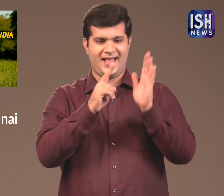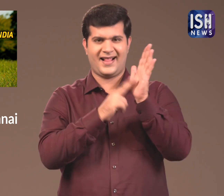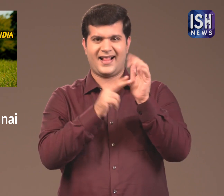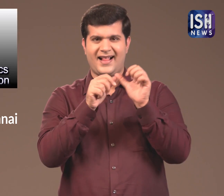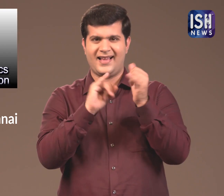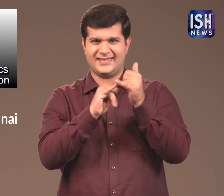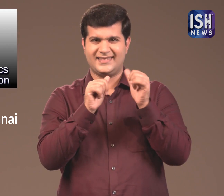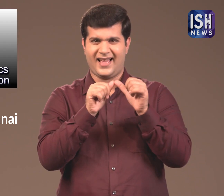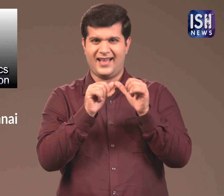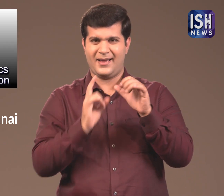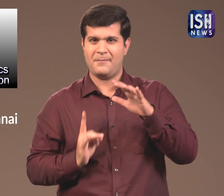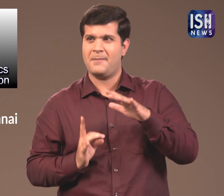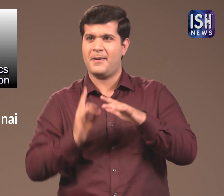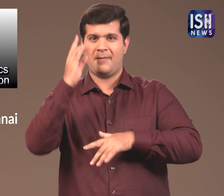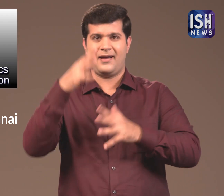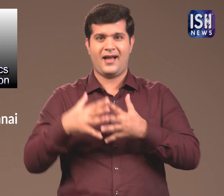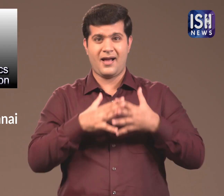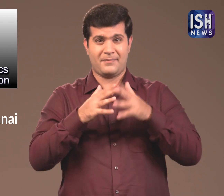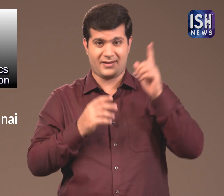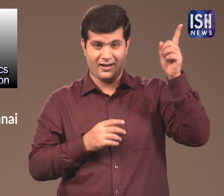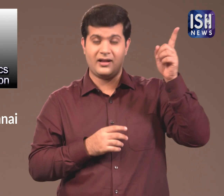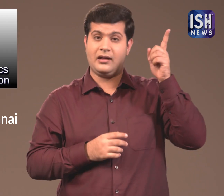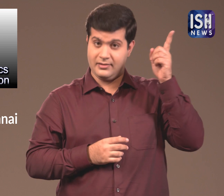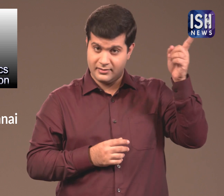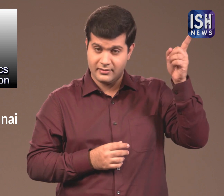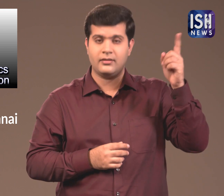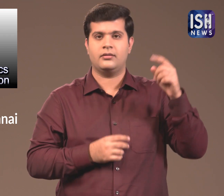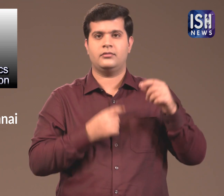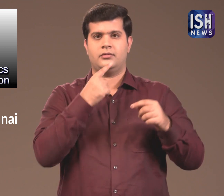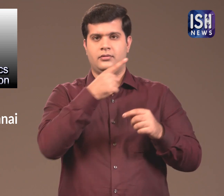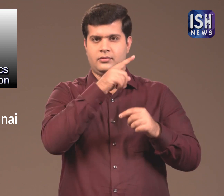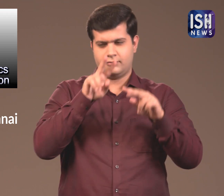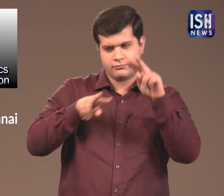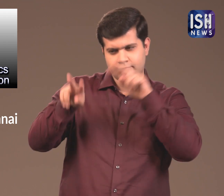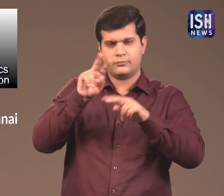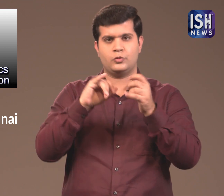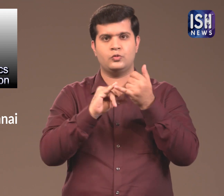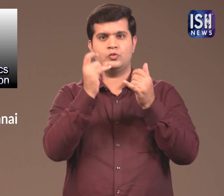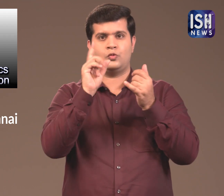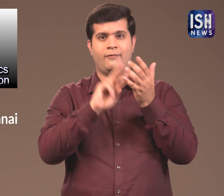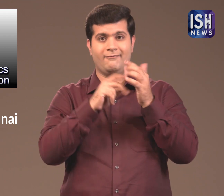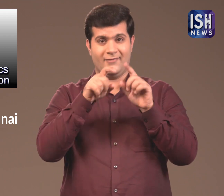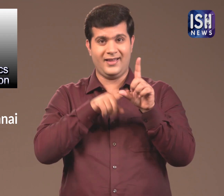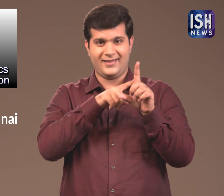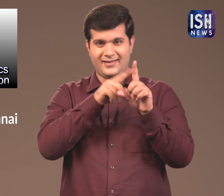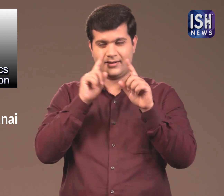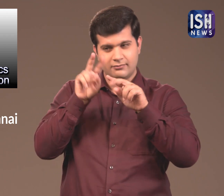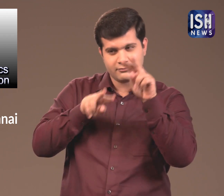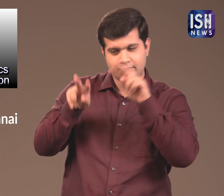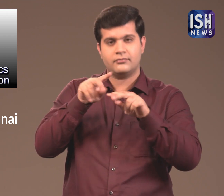Recently, NASA completed a survey.